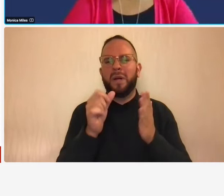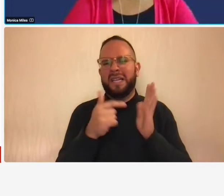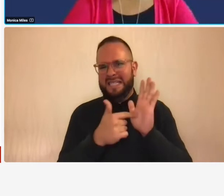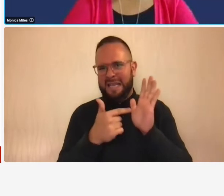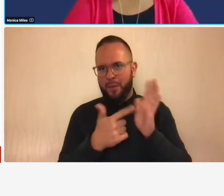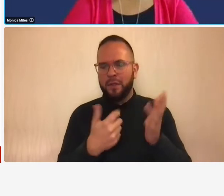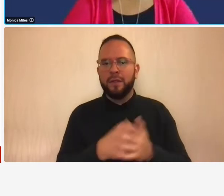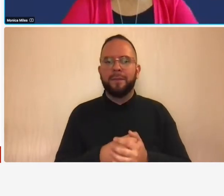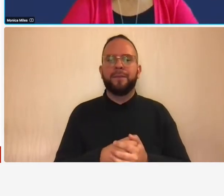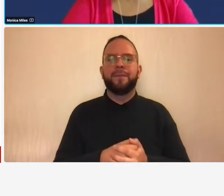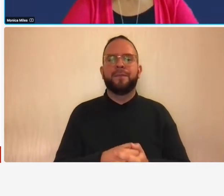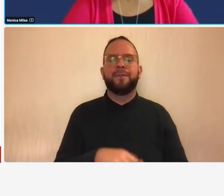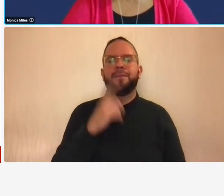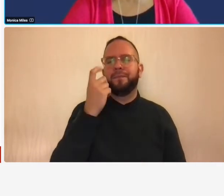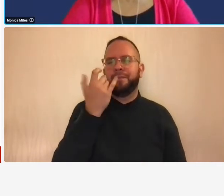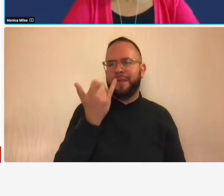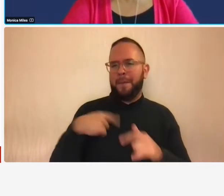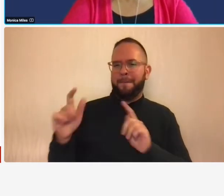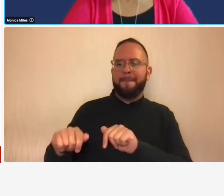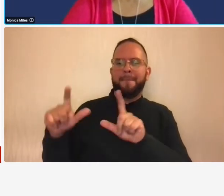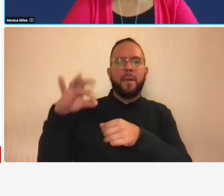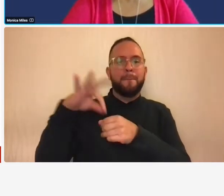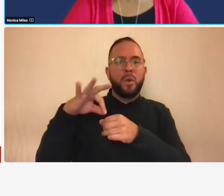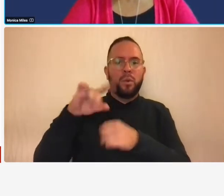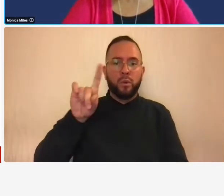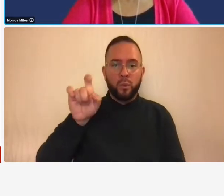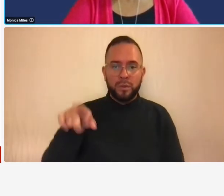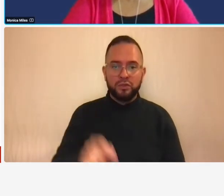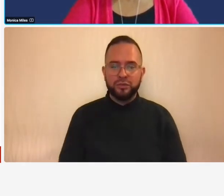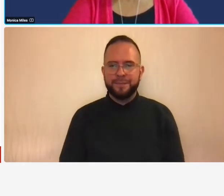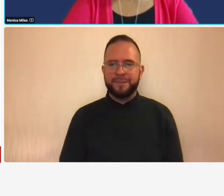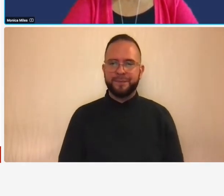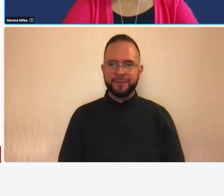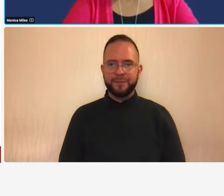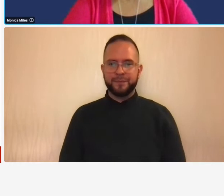be a polling question we're going to answer this polling question with the answer of